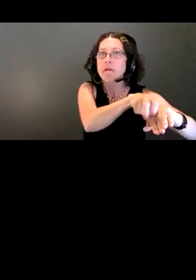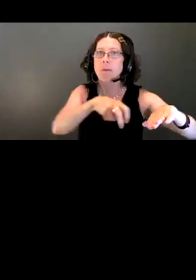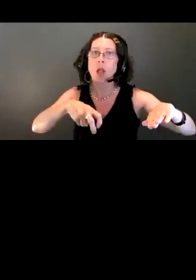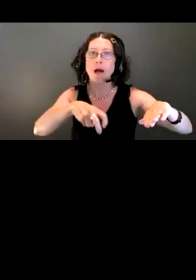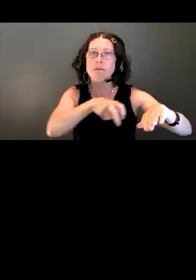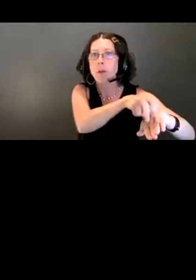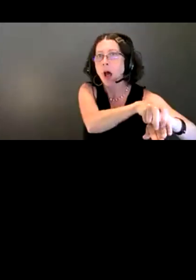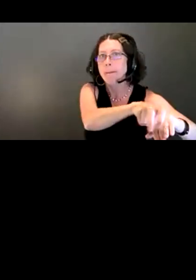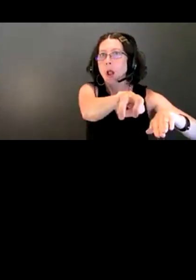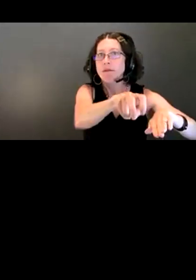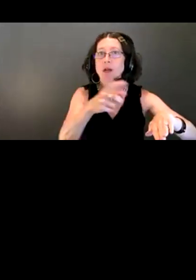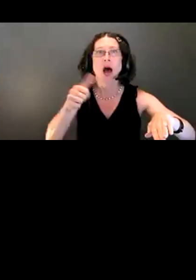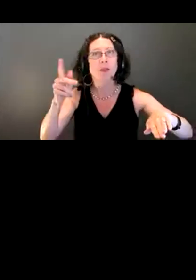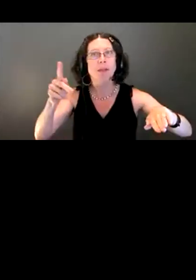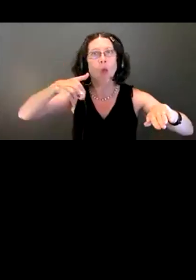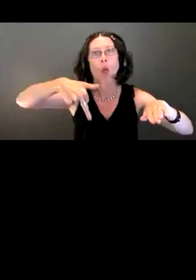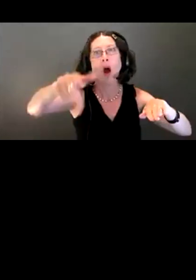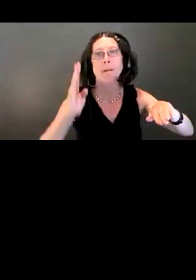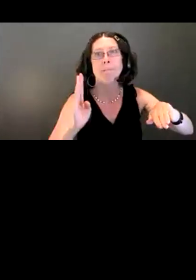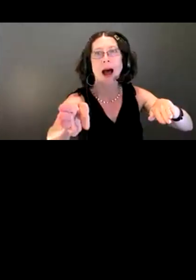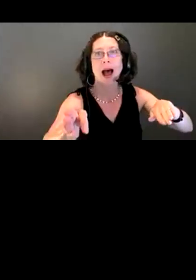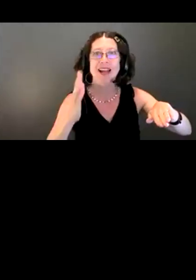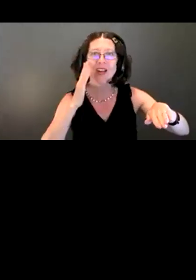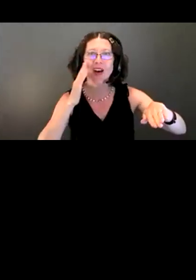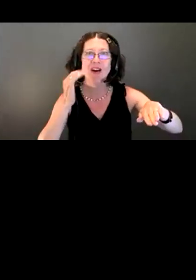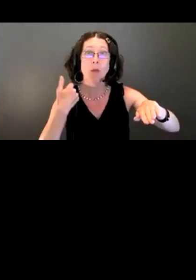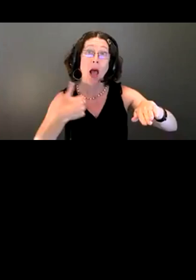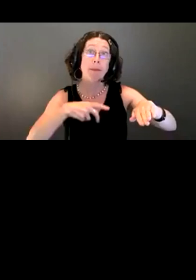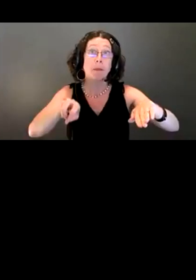So if I'm stopping to give water to my dog or check my phone or